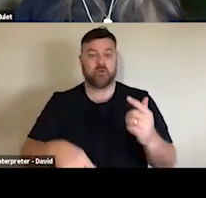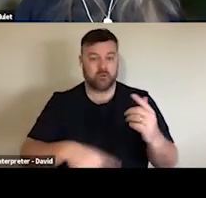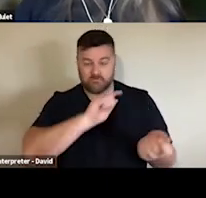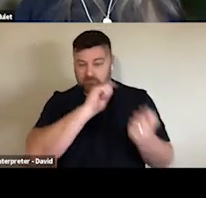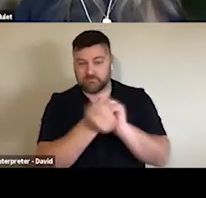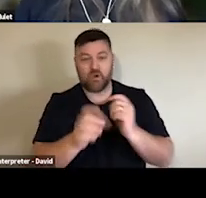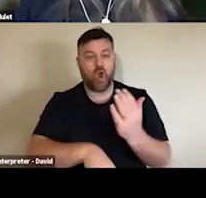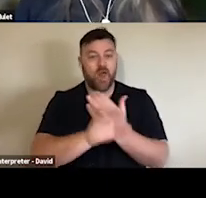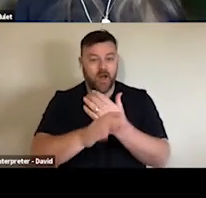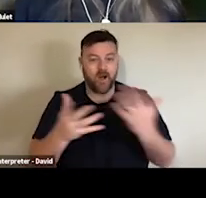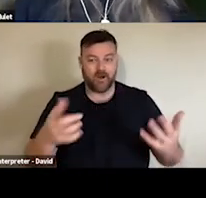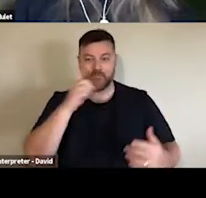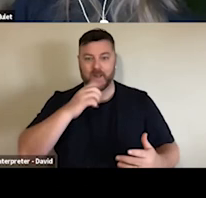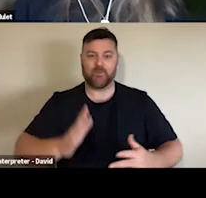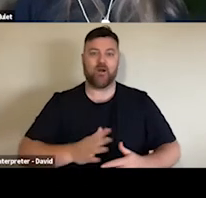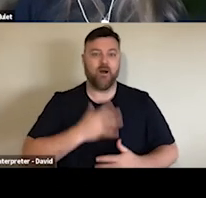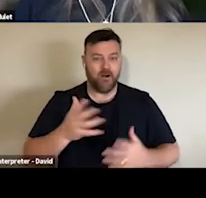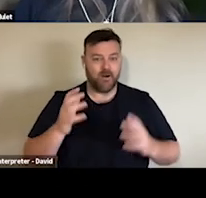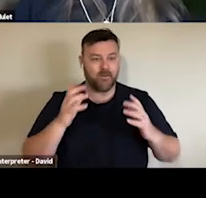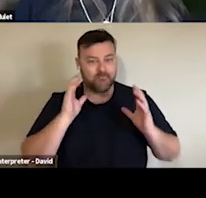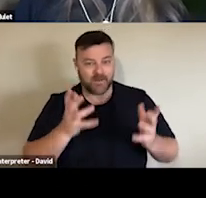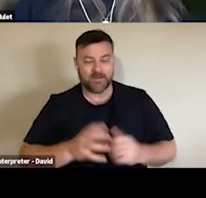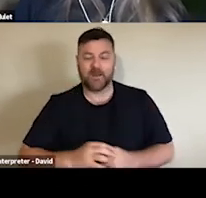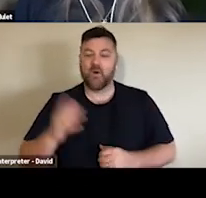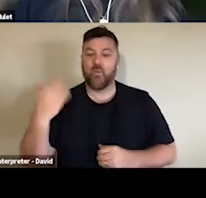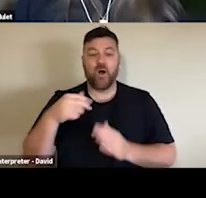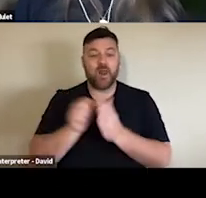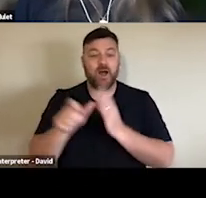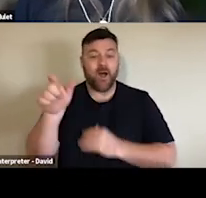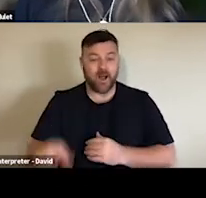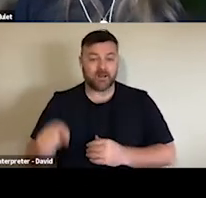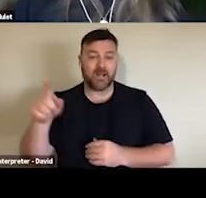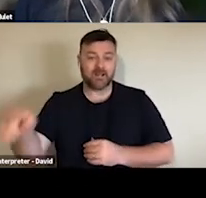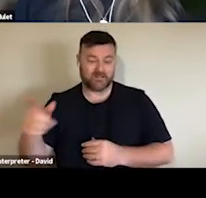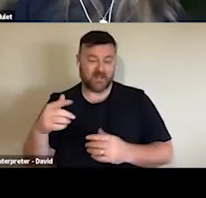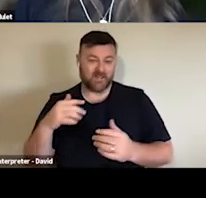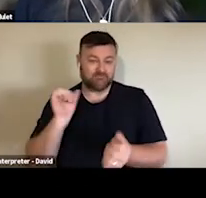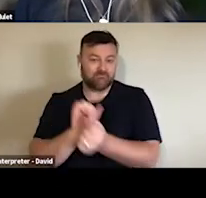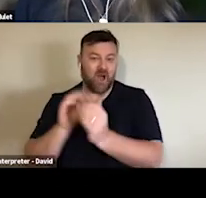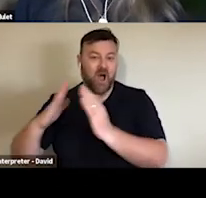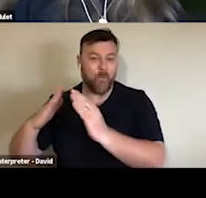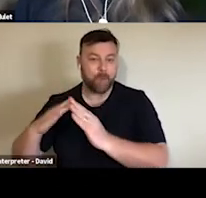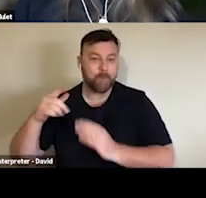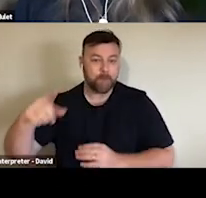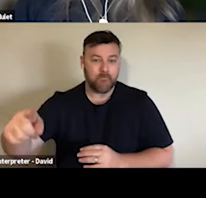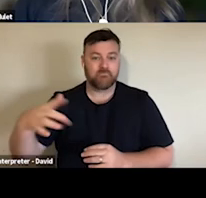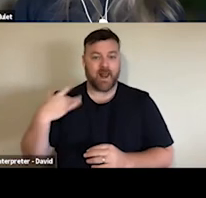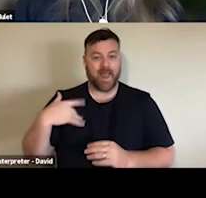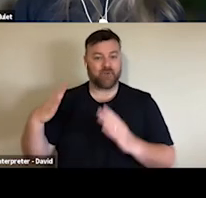some qualitative research, and you've been sharing in your executive briefings over the past few months some insights in terms of digital decision making.